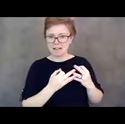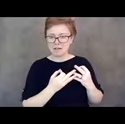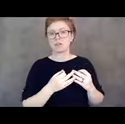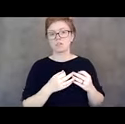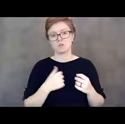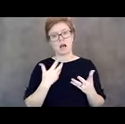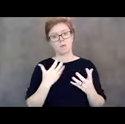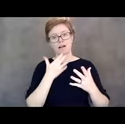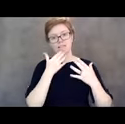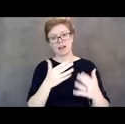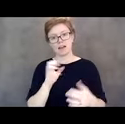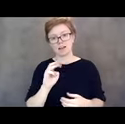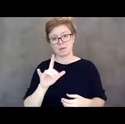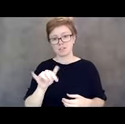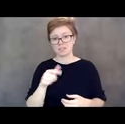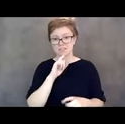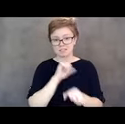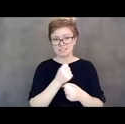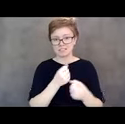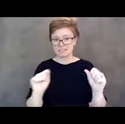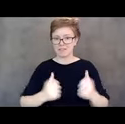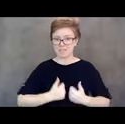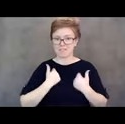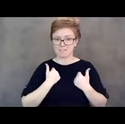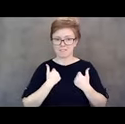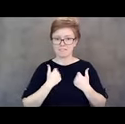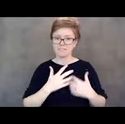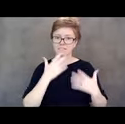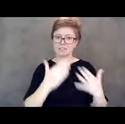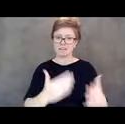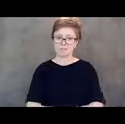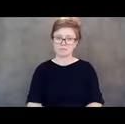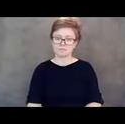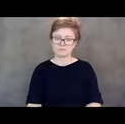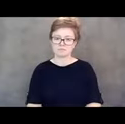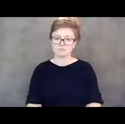the lives that she has saved in this period of time. So thank you, Emily. I definitely wanna echo that.